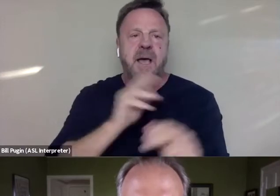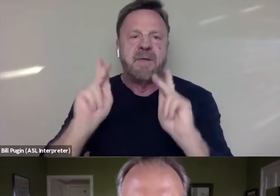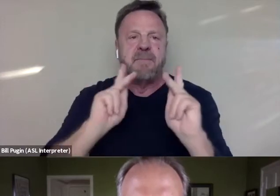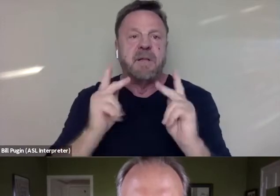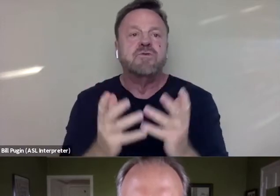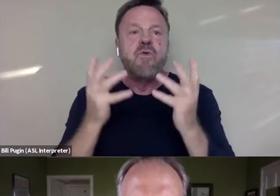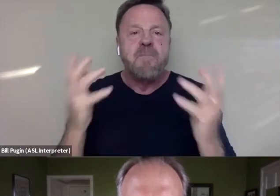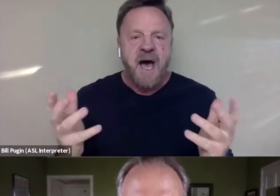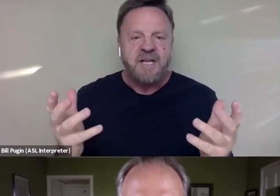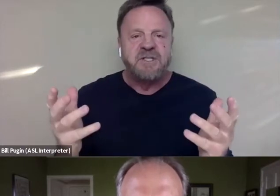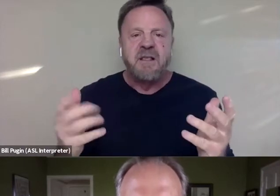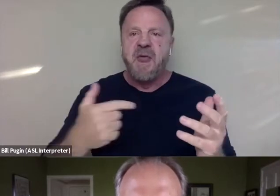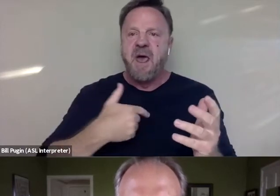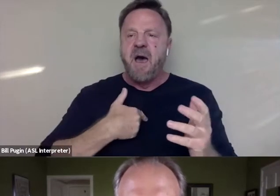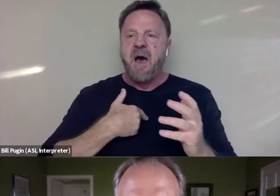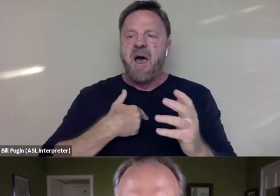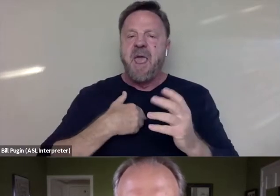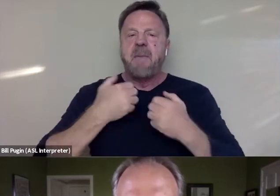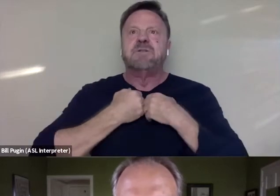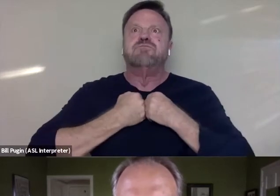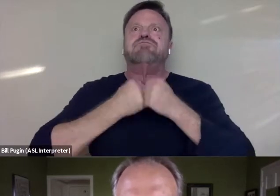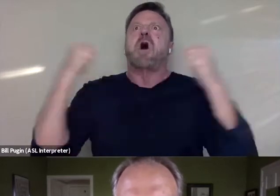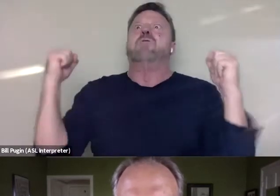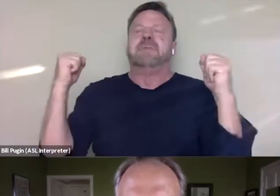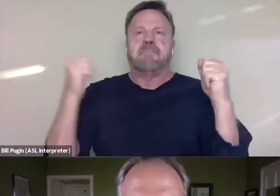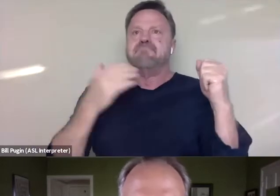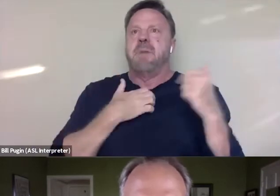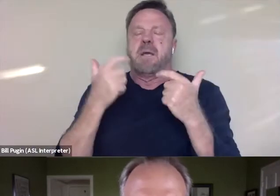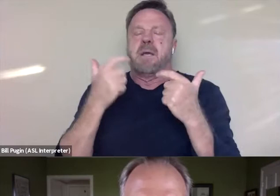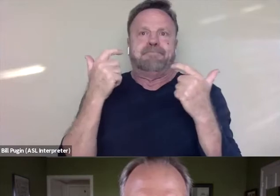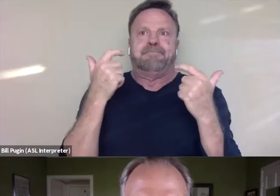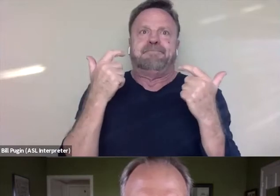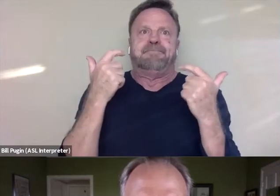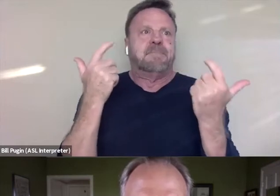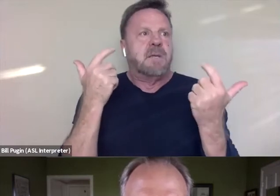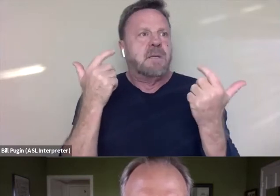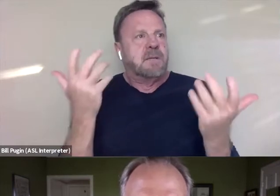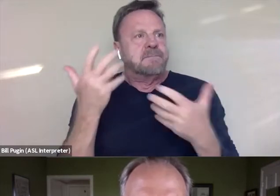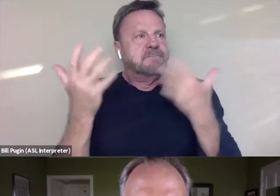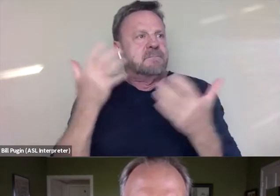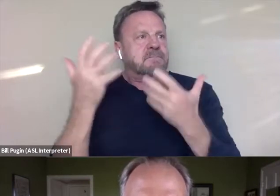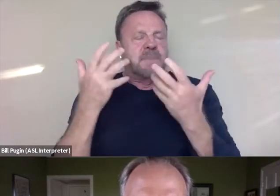that I am exposing my, like, greatest sort of shame in some ways,